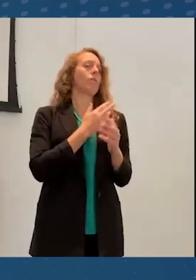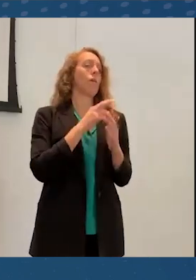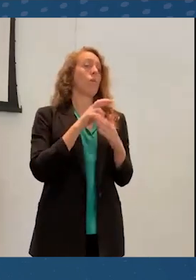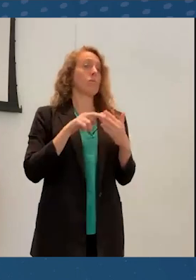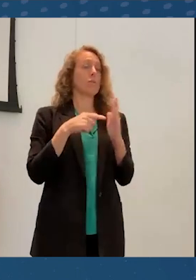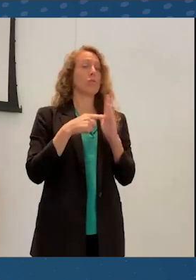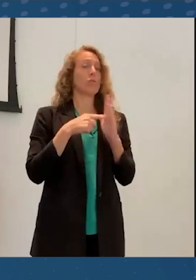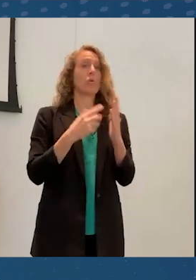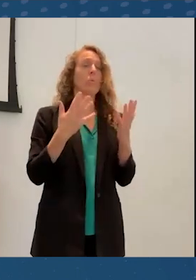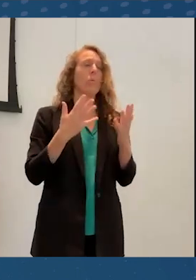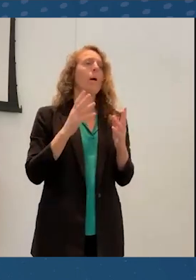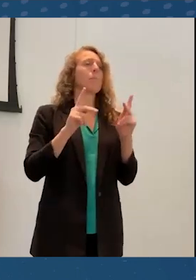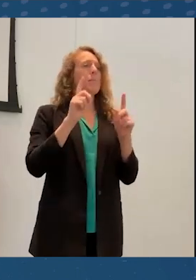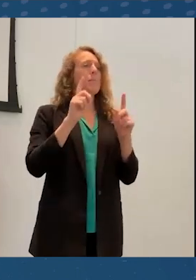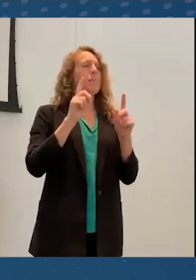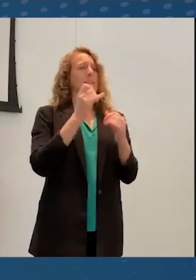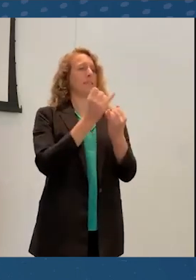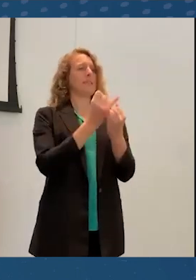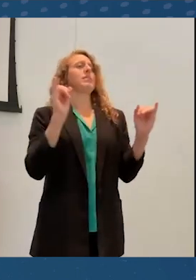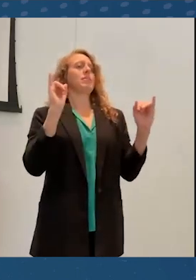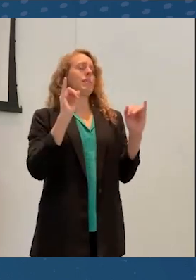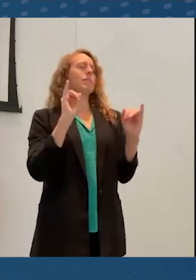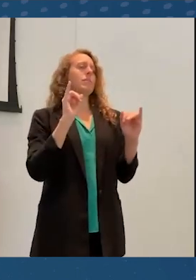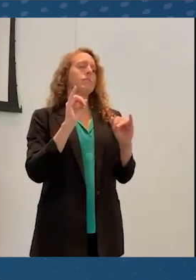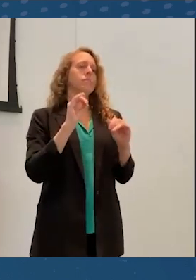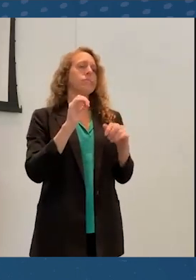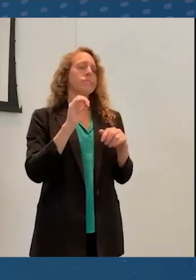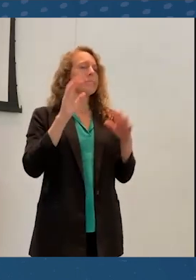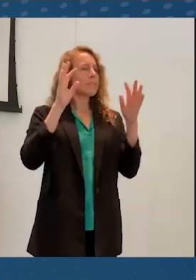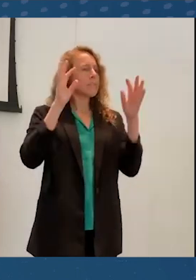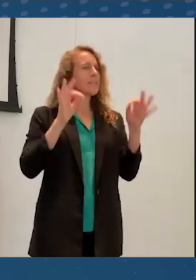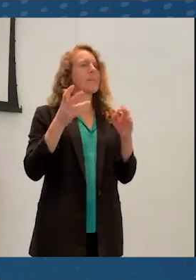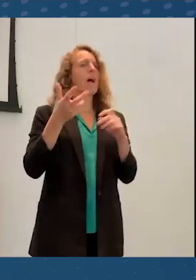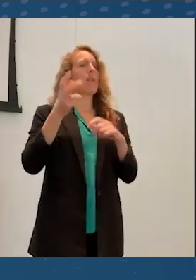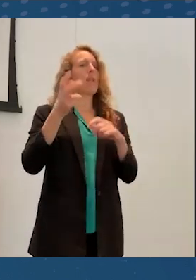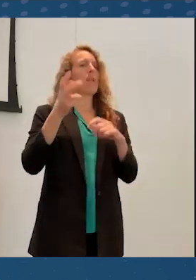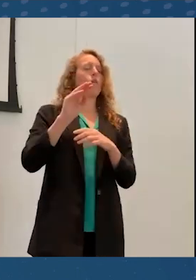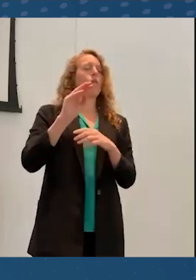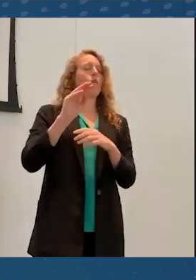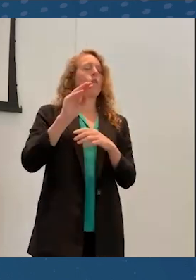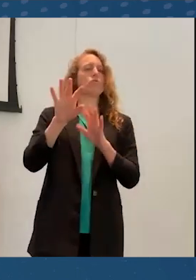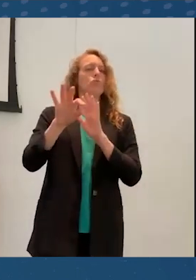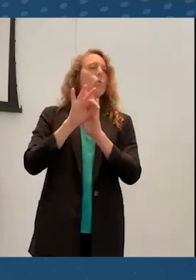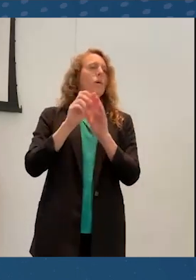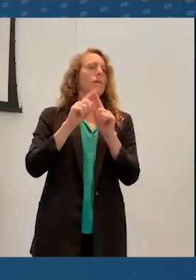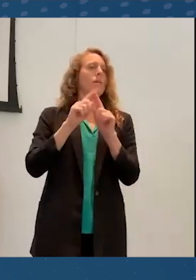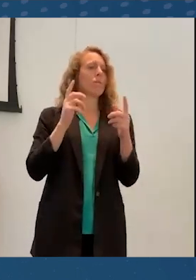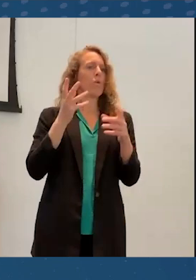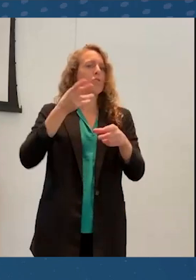need agency and their media choice, and they need to be able to use that agency